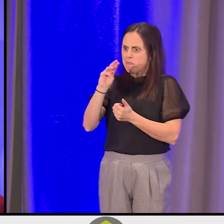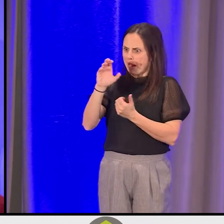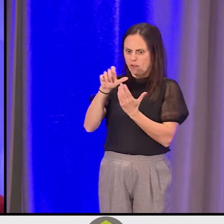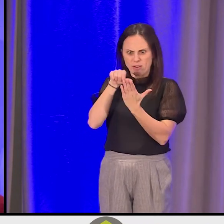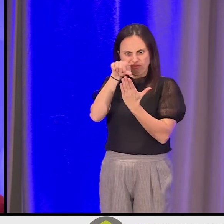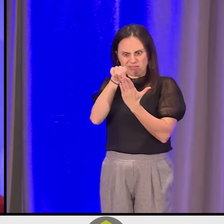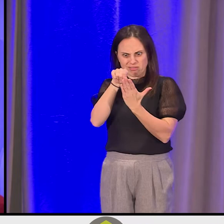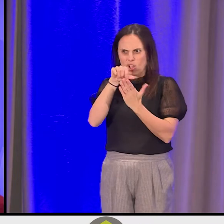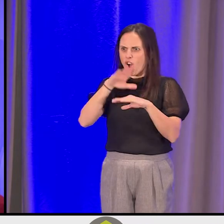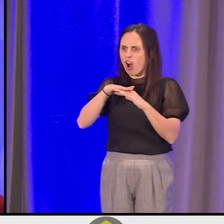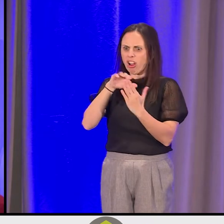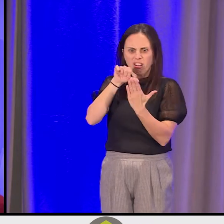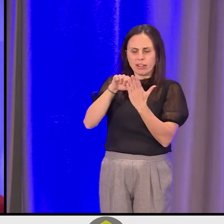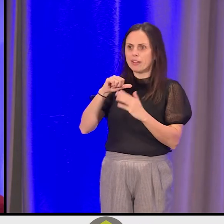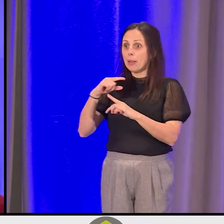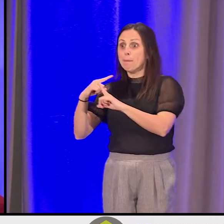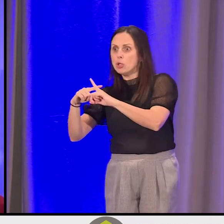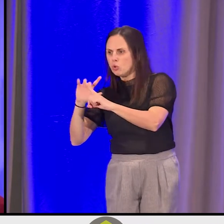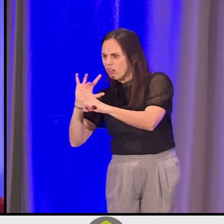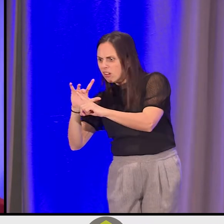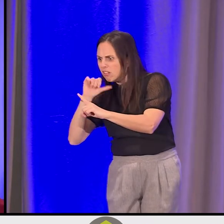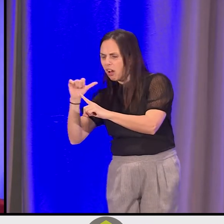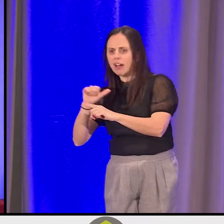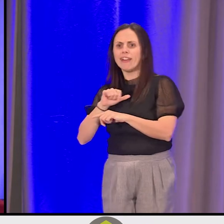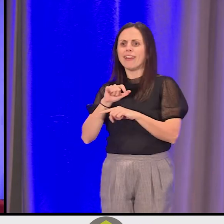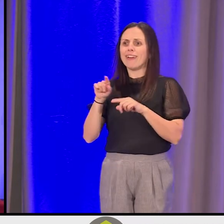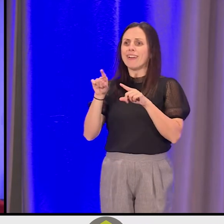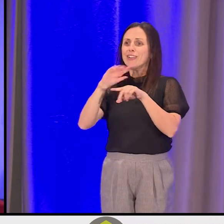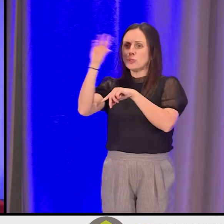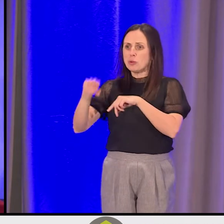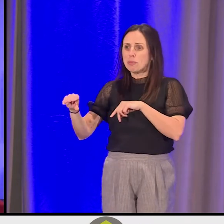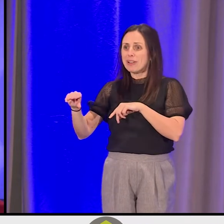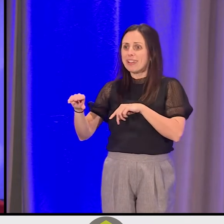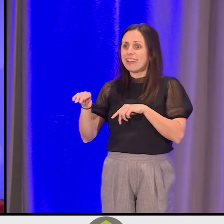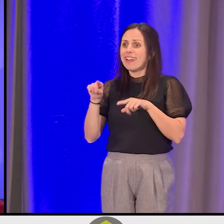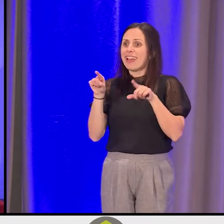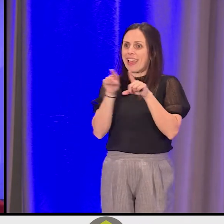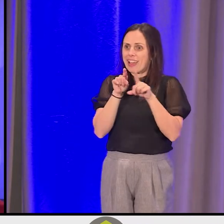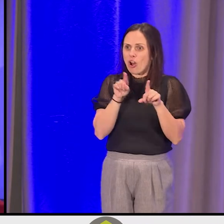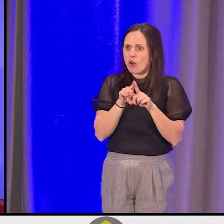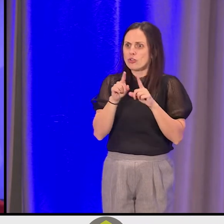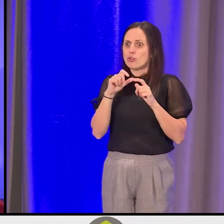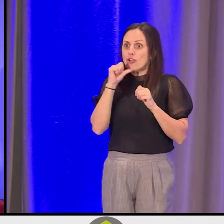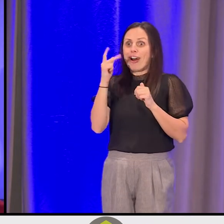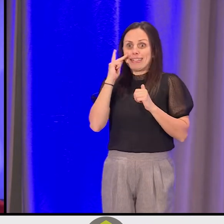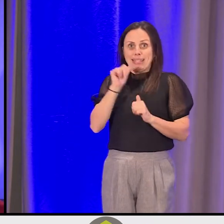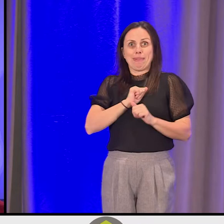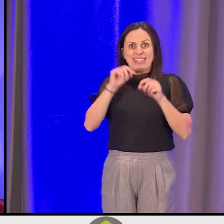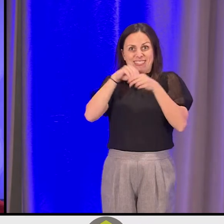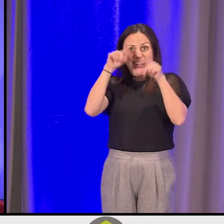not pressing a mute button on Zoom, and not seeing back ourselves in a square. So even those are hard patterns.